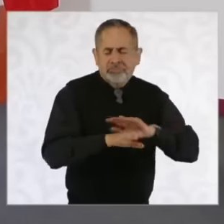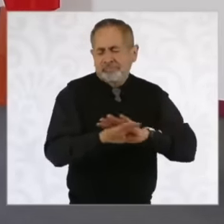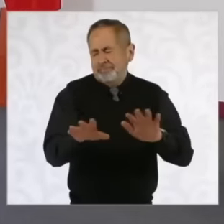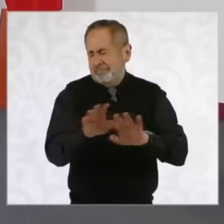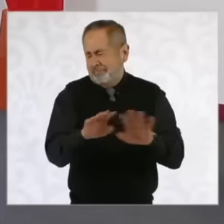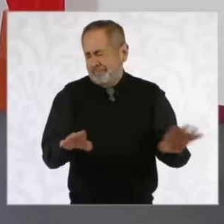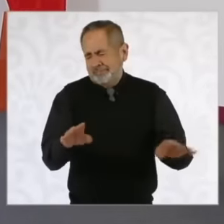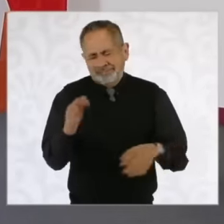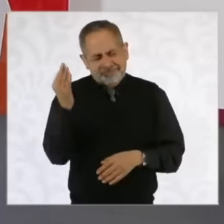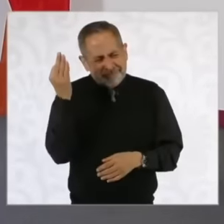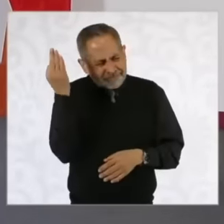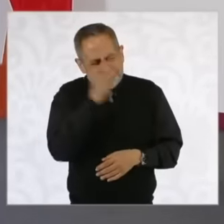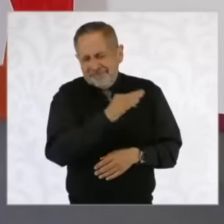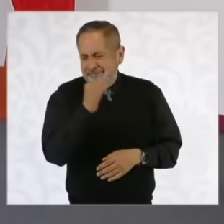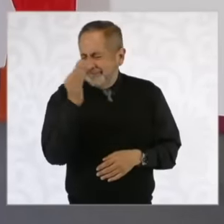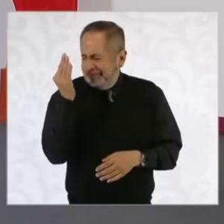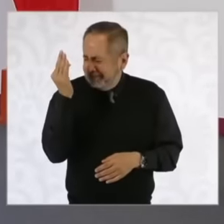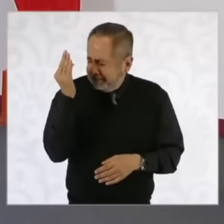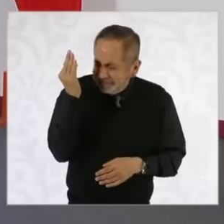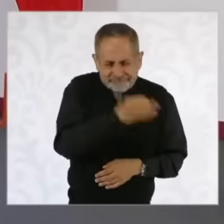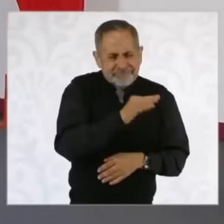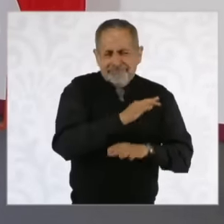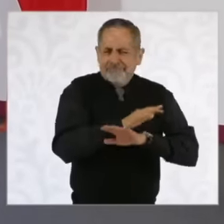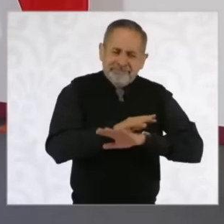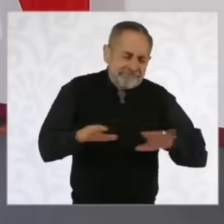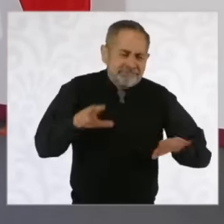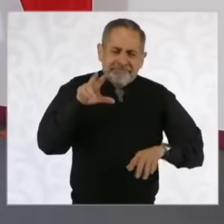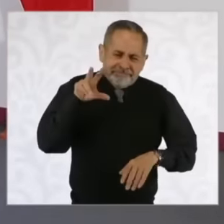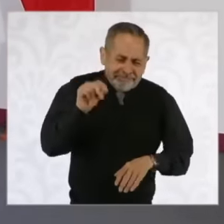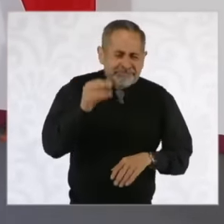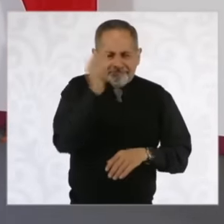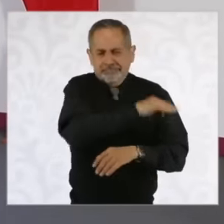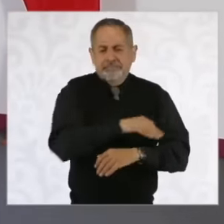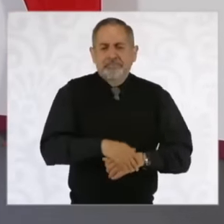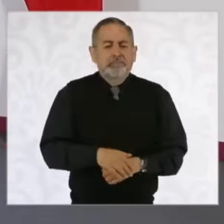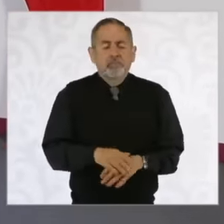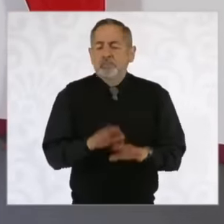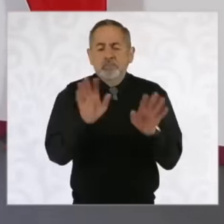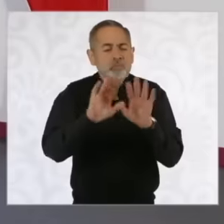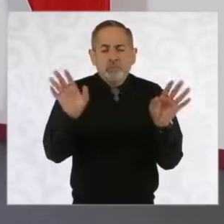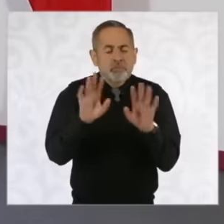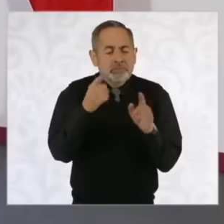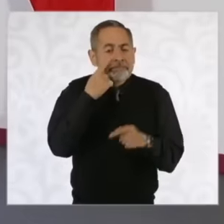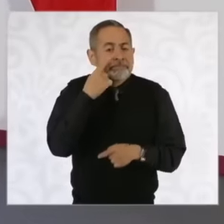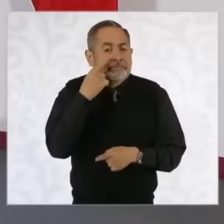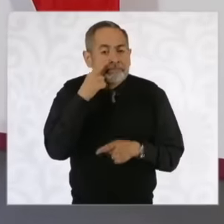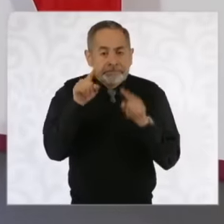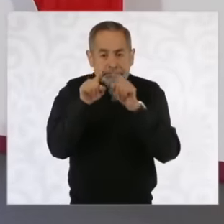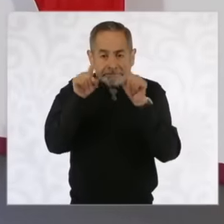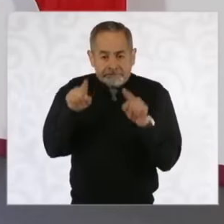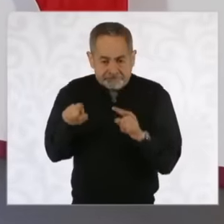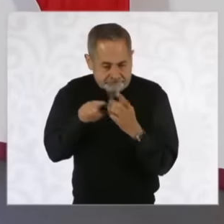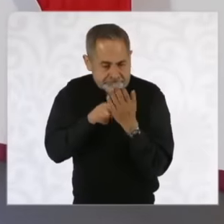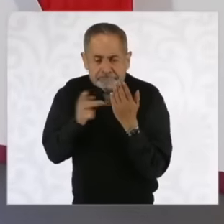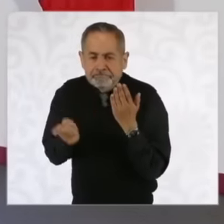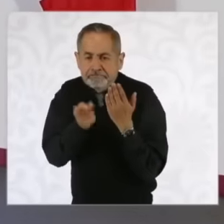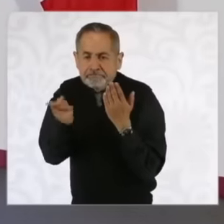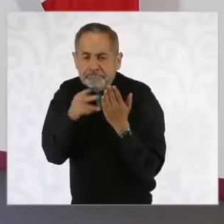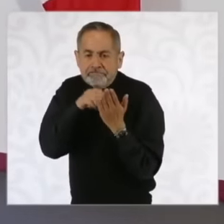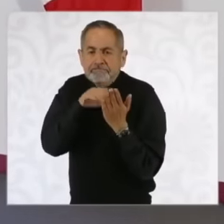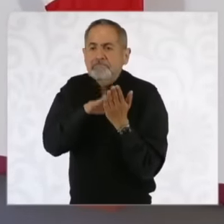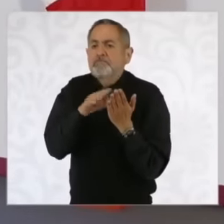false false false false it is a questionnaire eh To know the socioeconomic condition of the